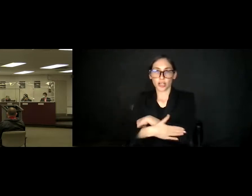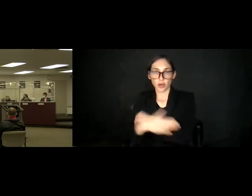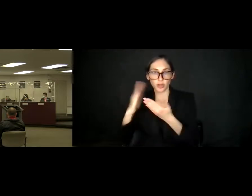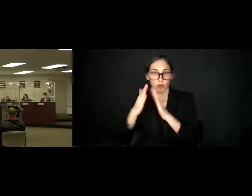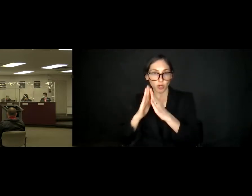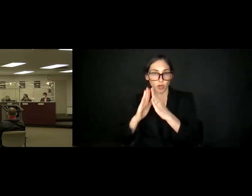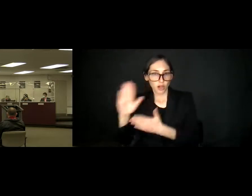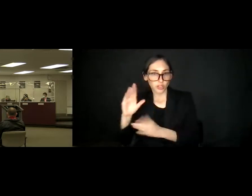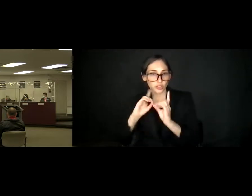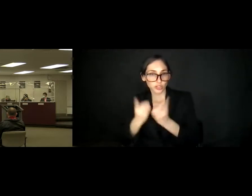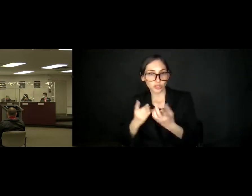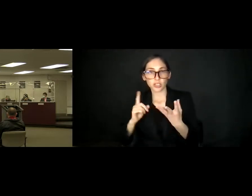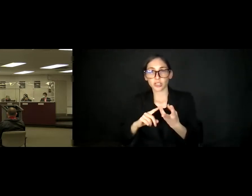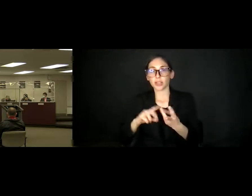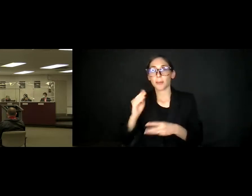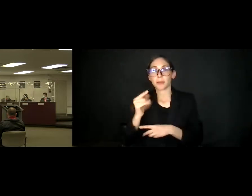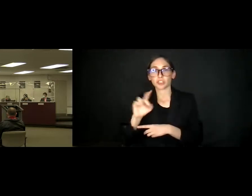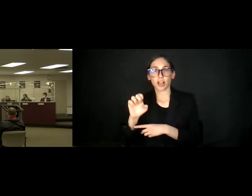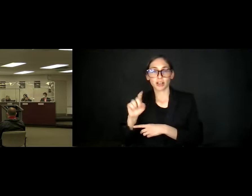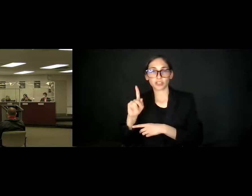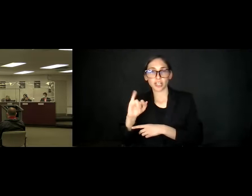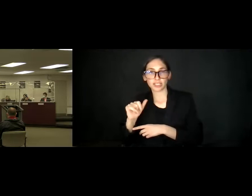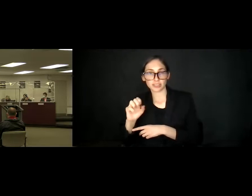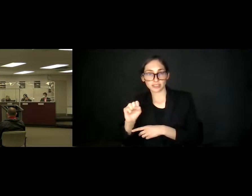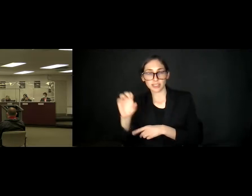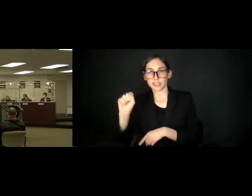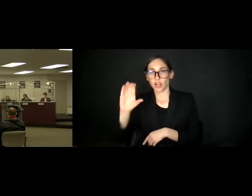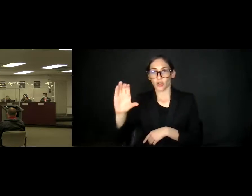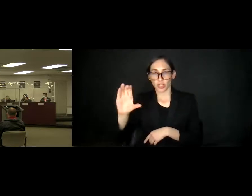Michelle Jenkins, Santa Clarita Community College District.